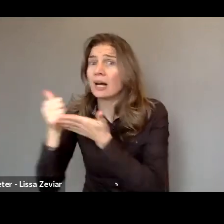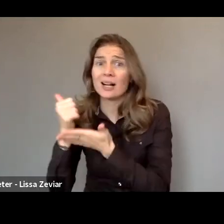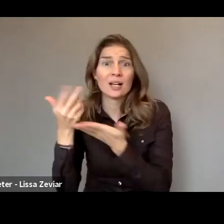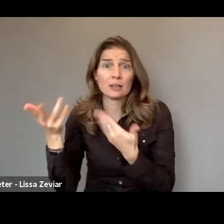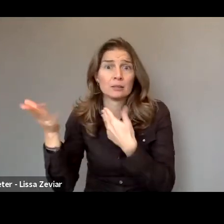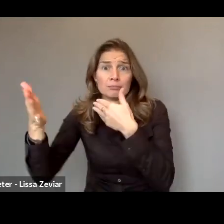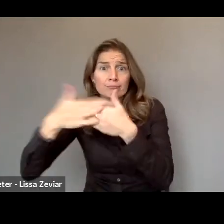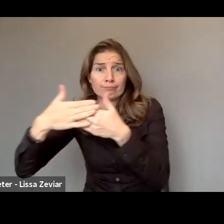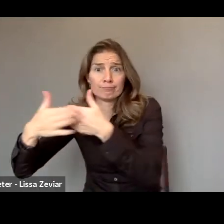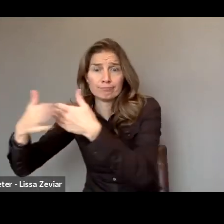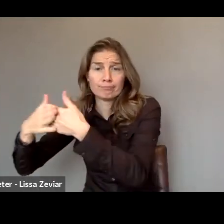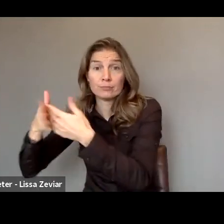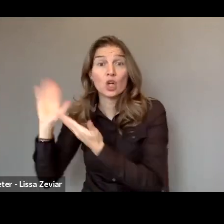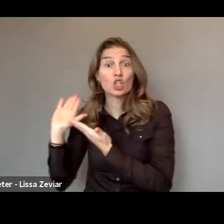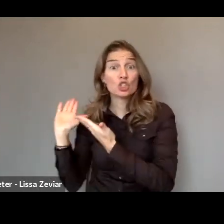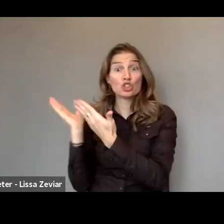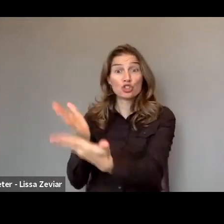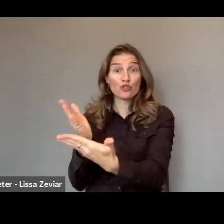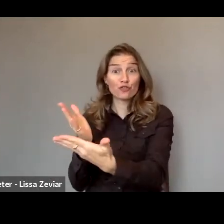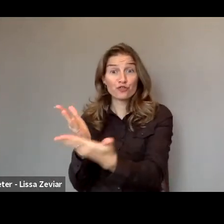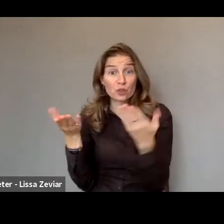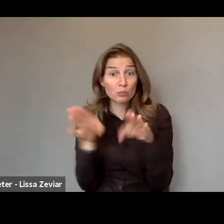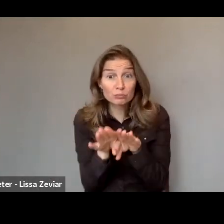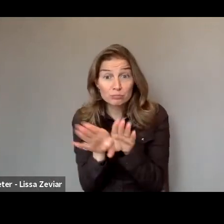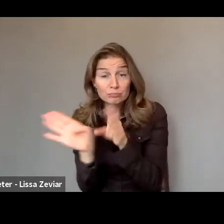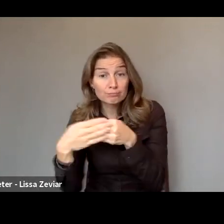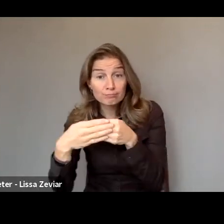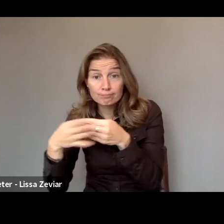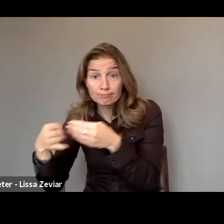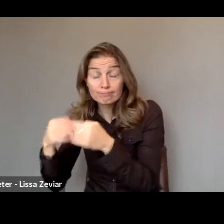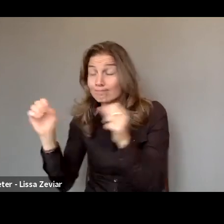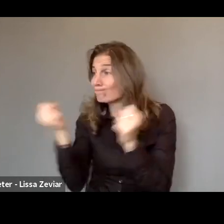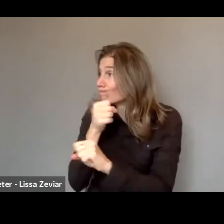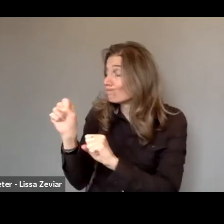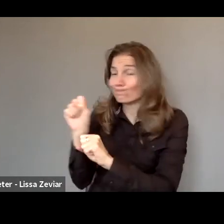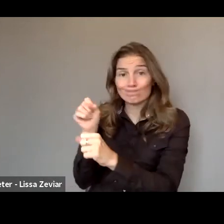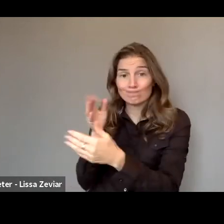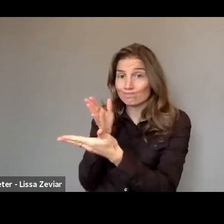A lot of services weren’t accessible, we still